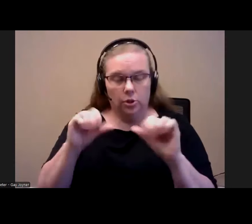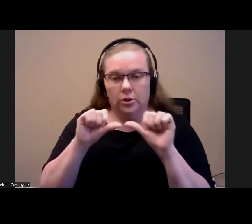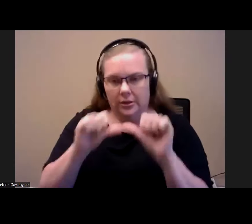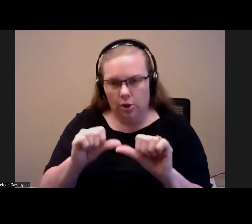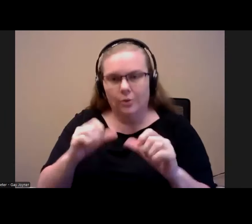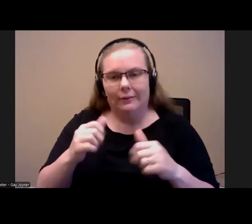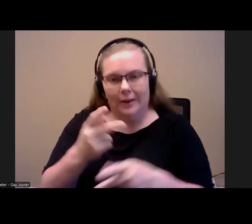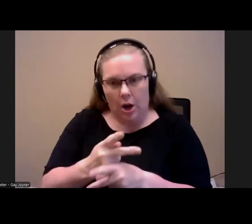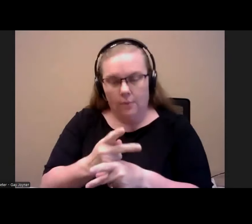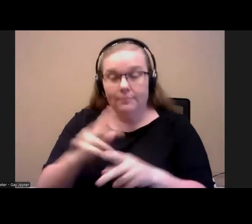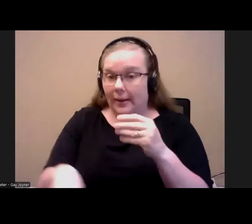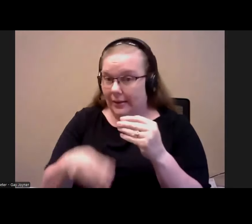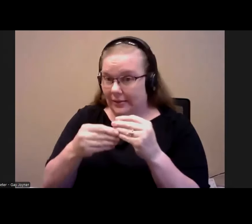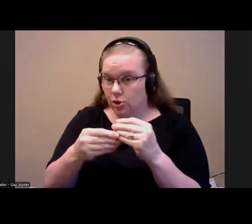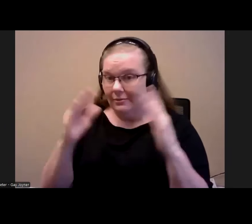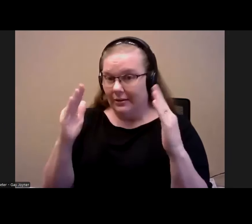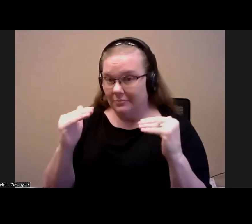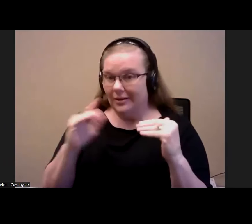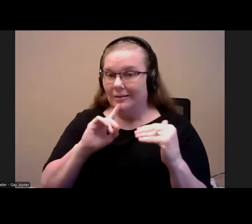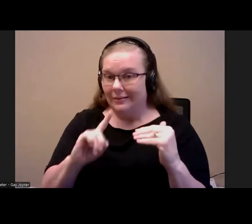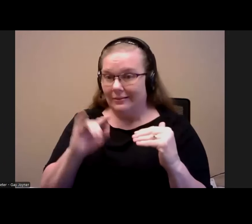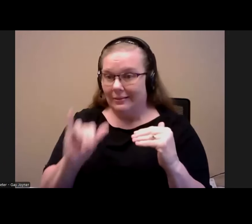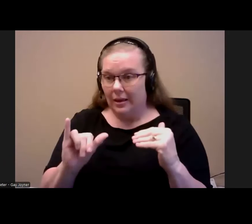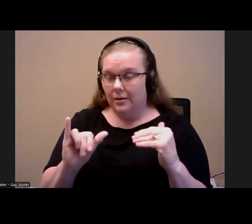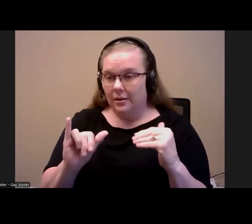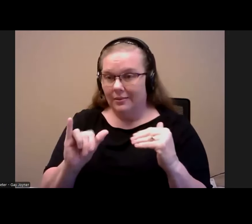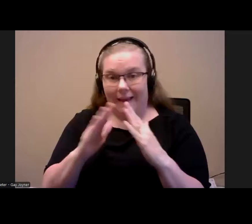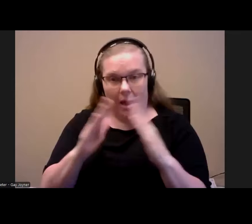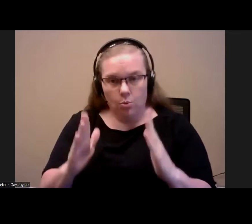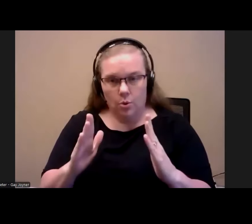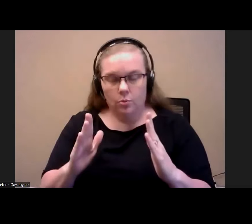In addition, the expectation is that the households receiving assistance